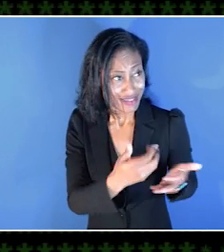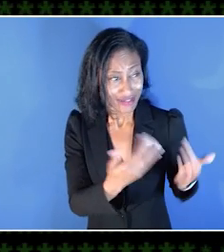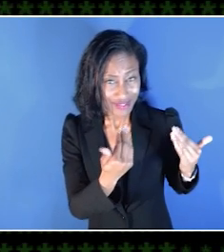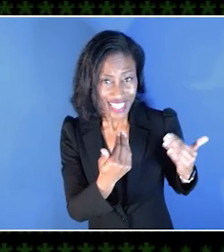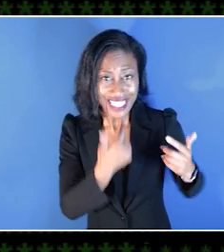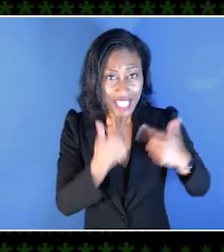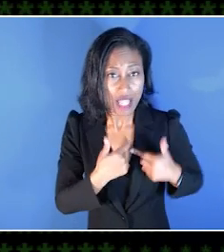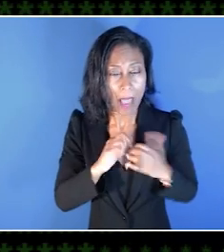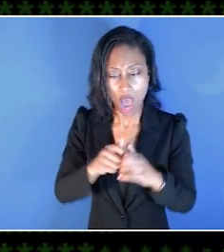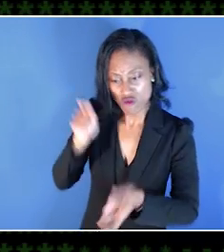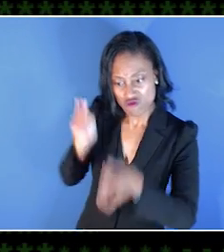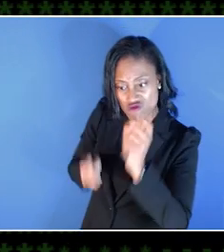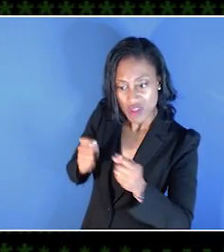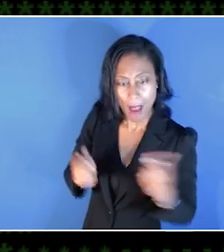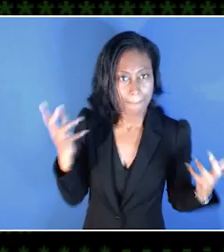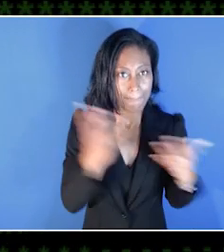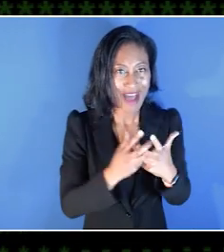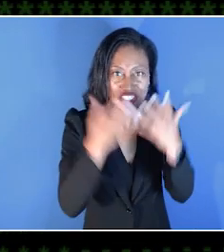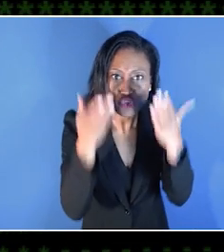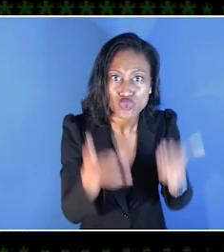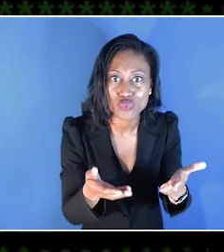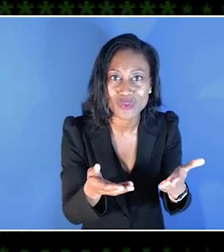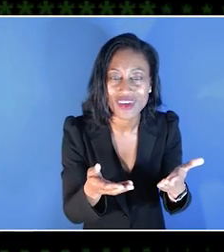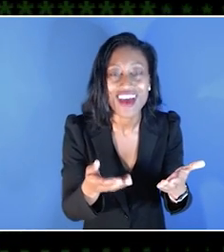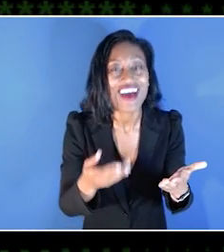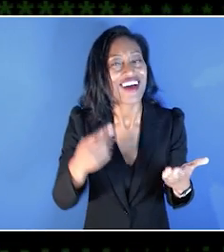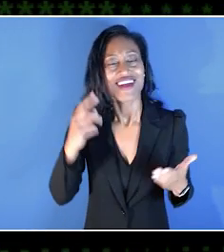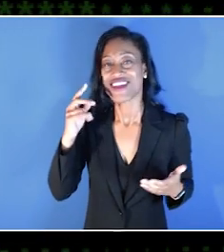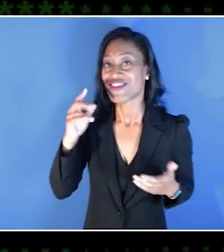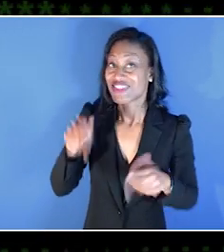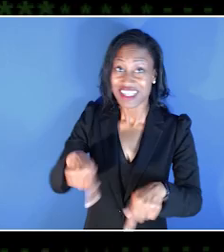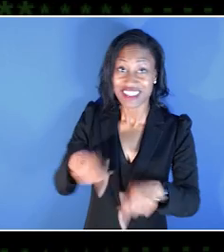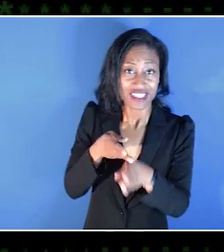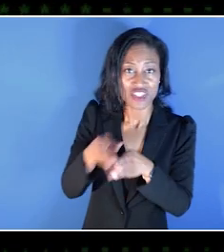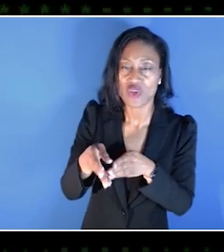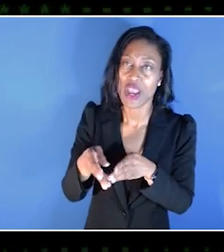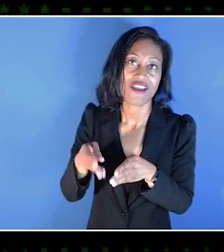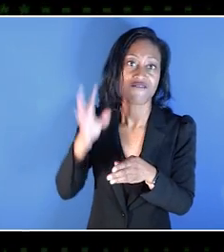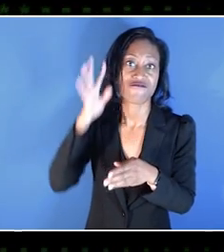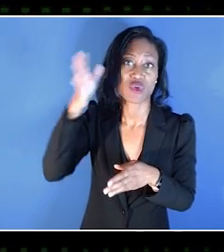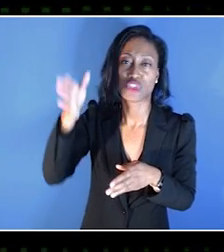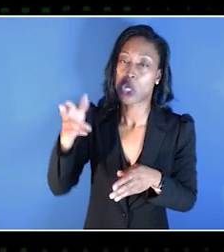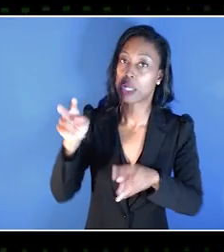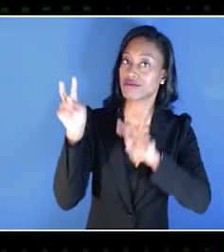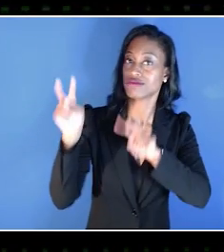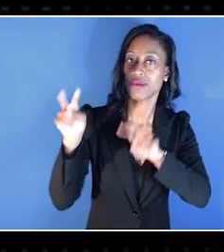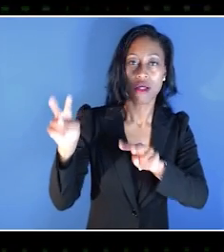The future of this industry is very bright. And I'm so looking forward to what we can be able to accomplish together.